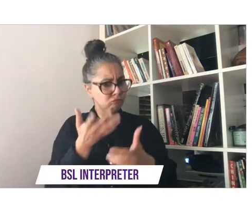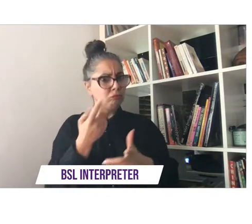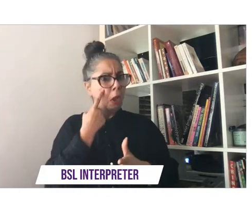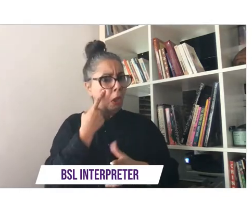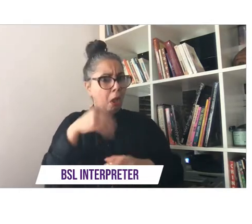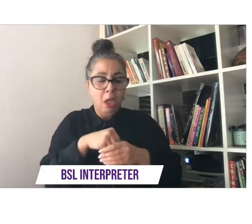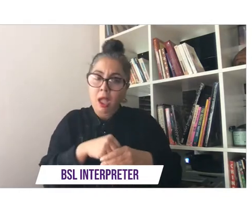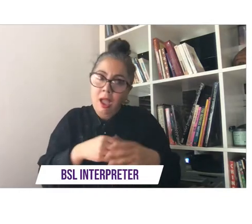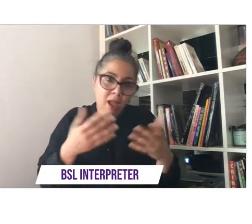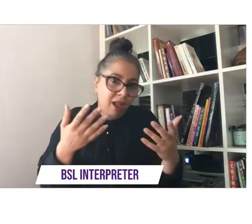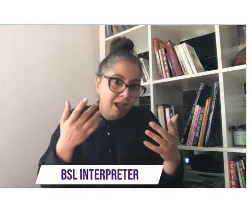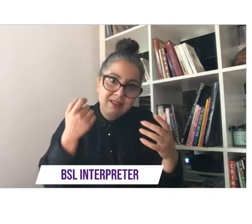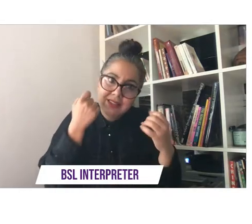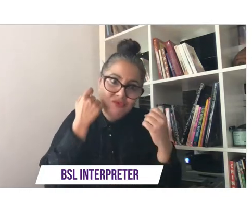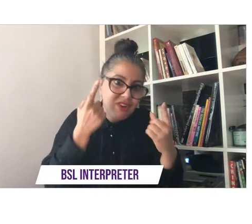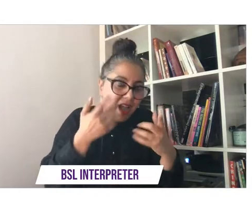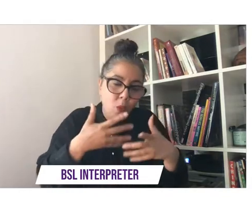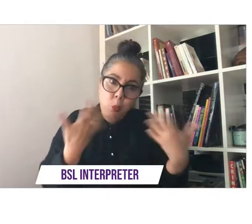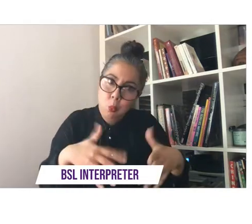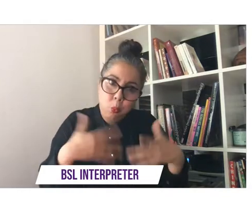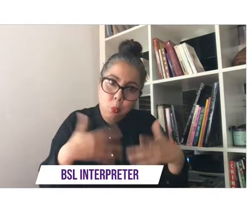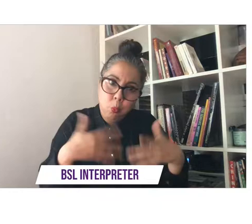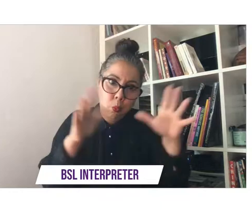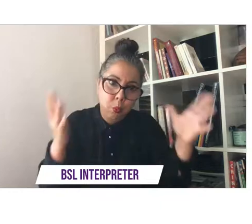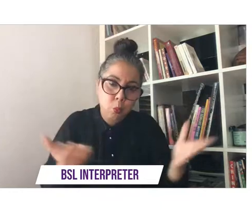they wanted to keep the community spirit alive despite lockdown